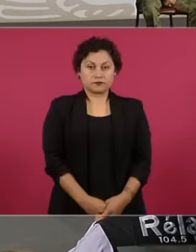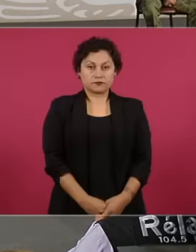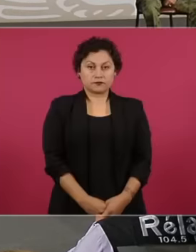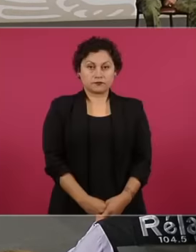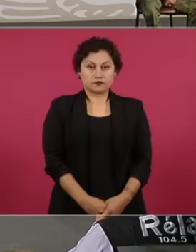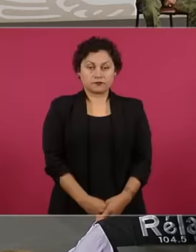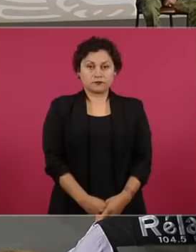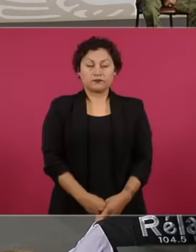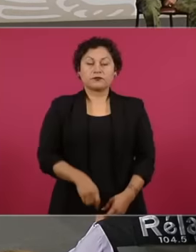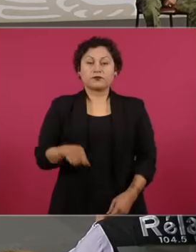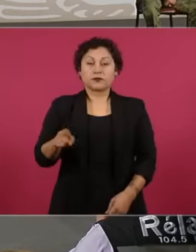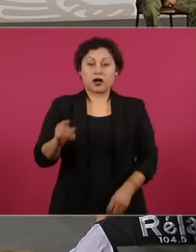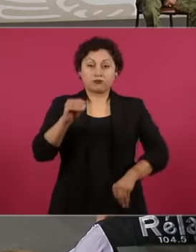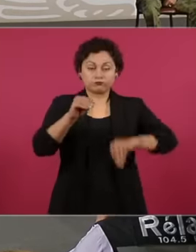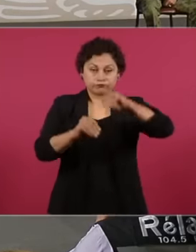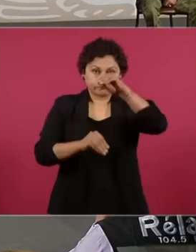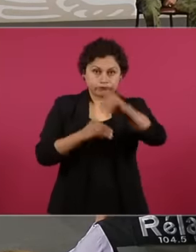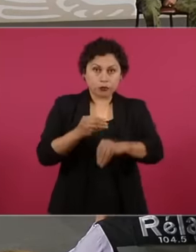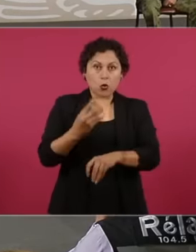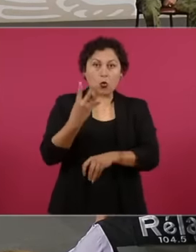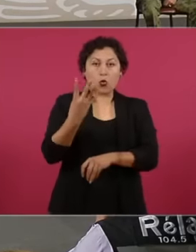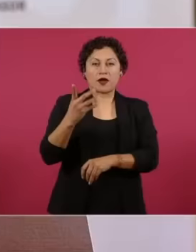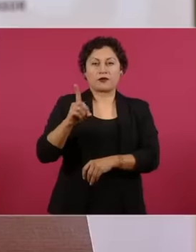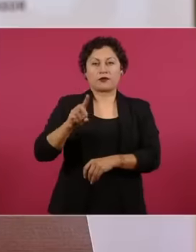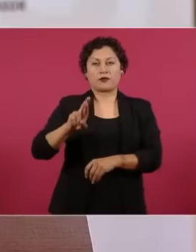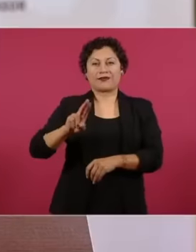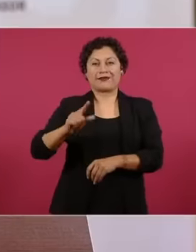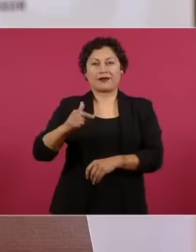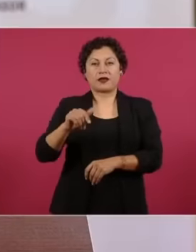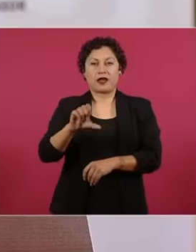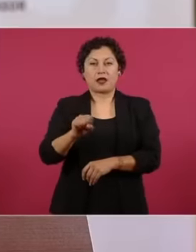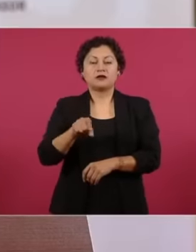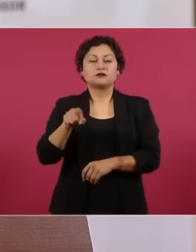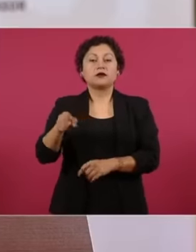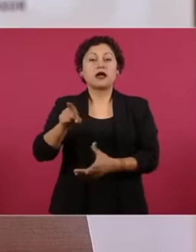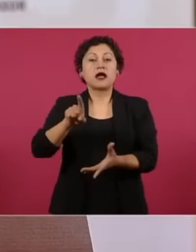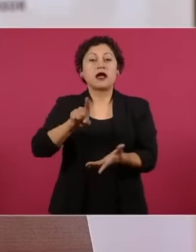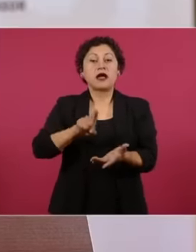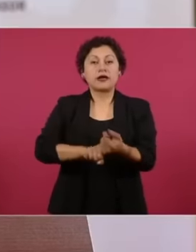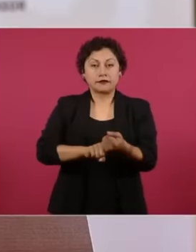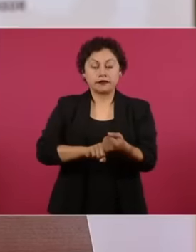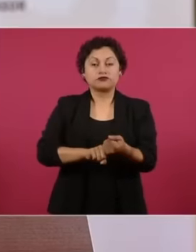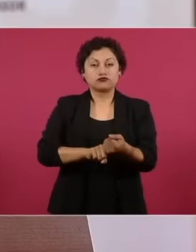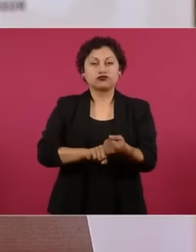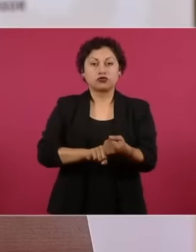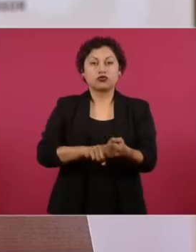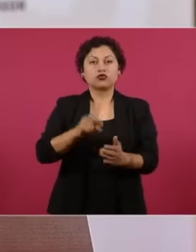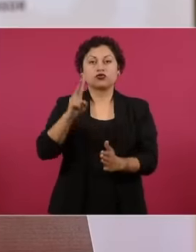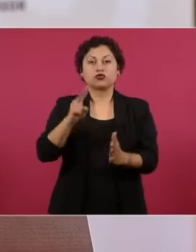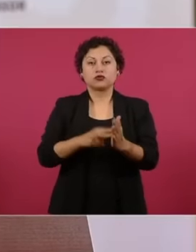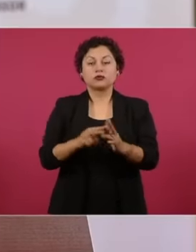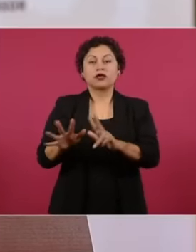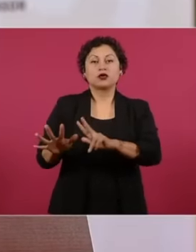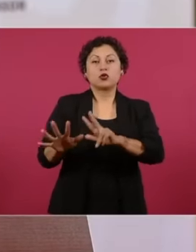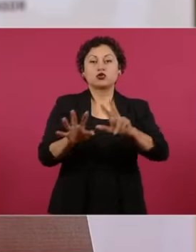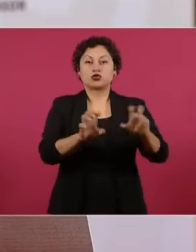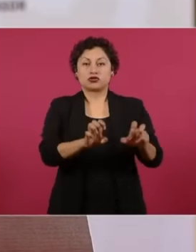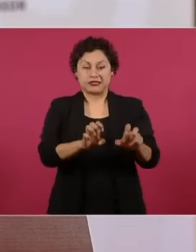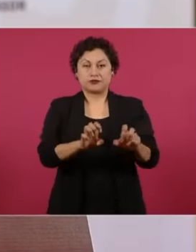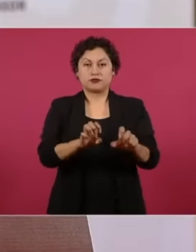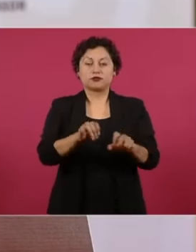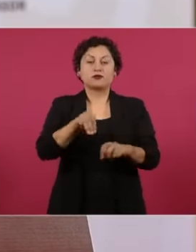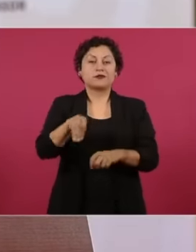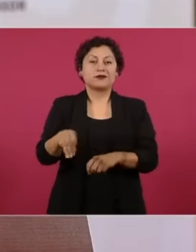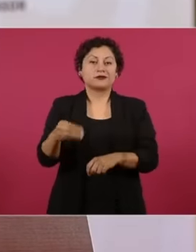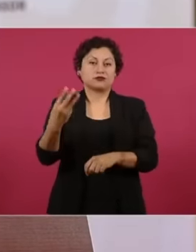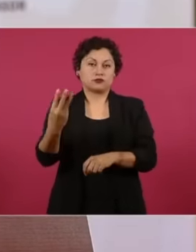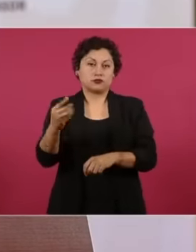propelled dredgers that have a capacity of 2800 cubic meters in Hopper and that can dredge to a depth of